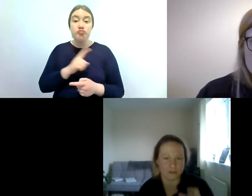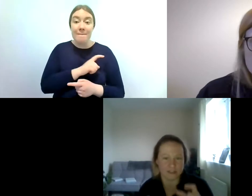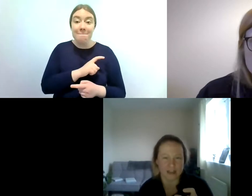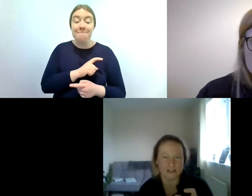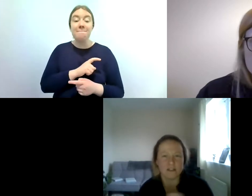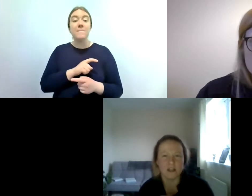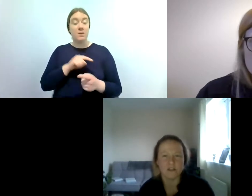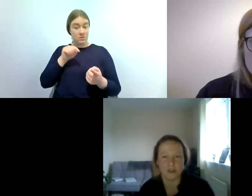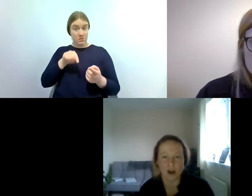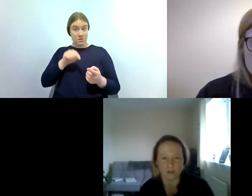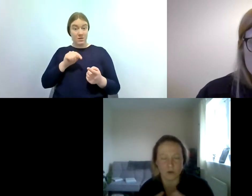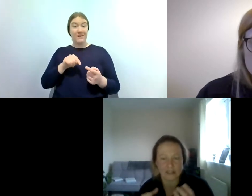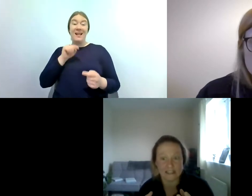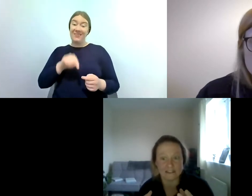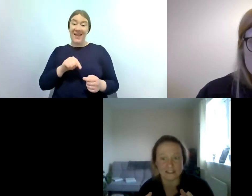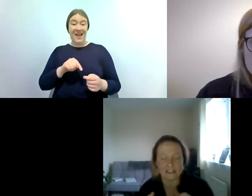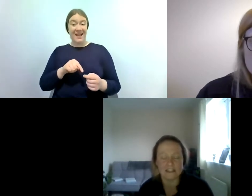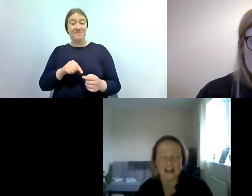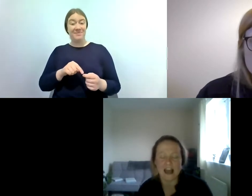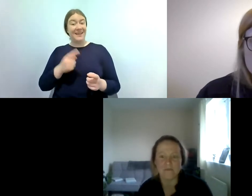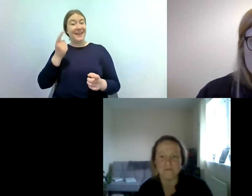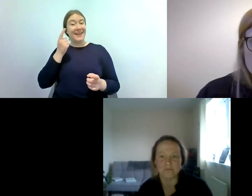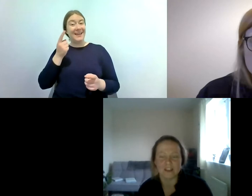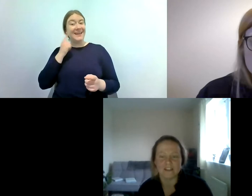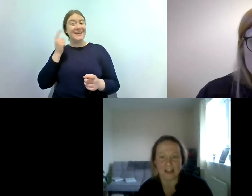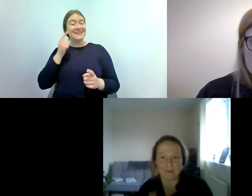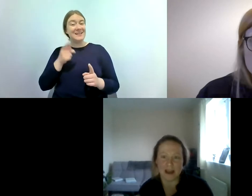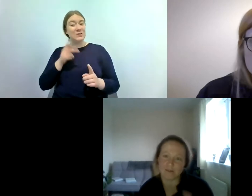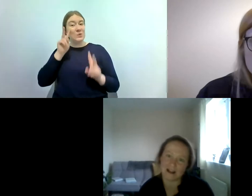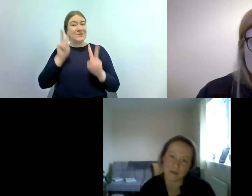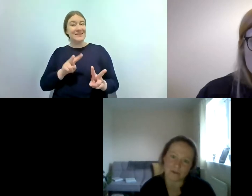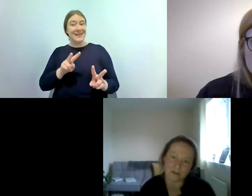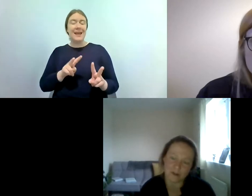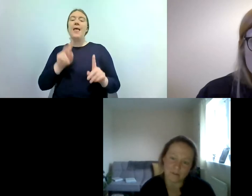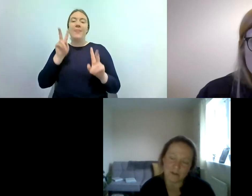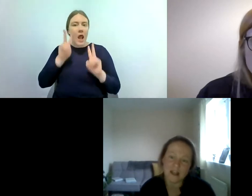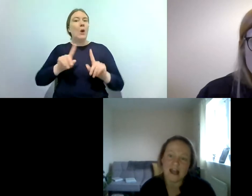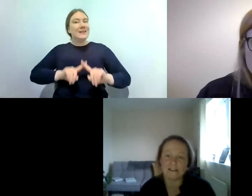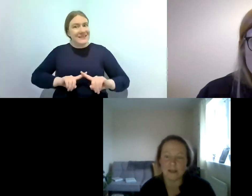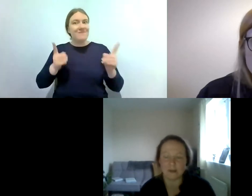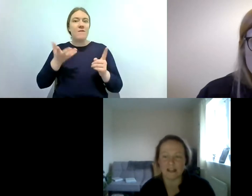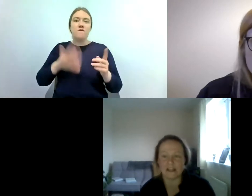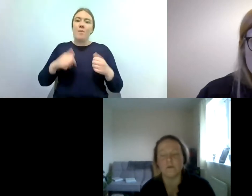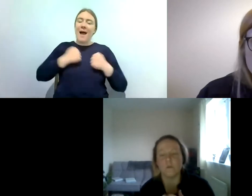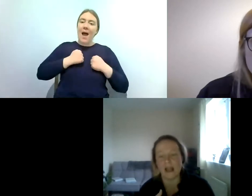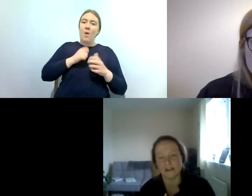size so they're often quite easy and to tell apart from our gammarous shrimp and typically when you